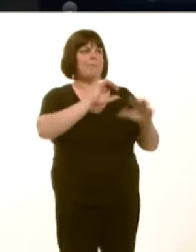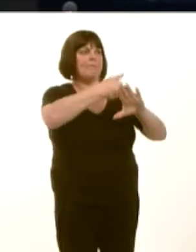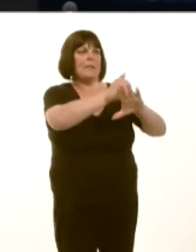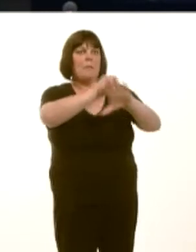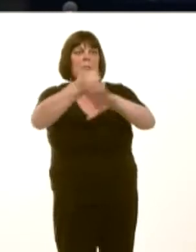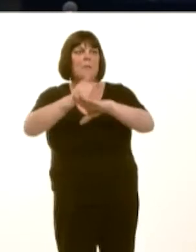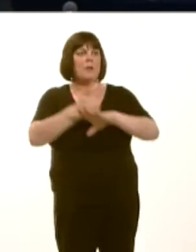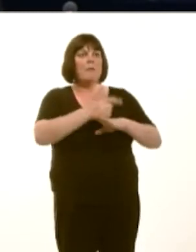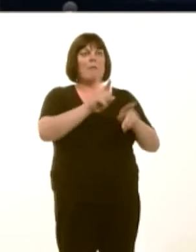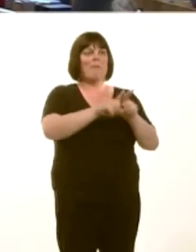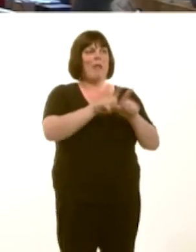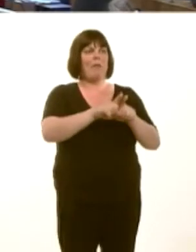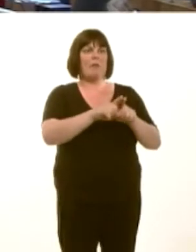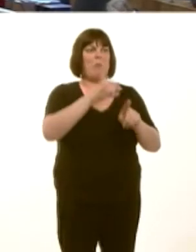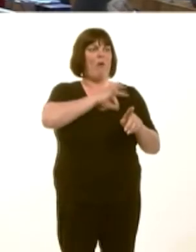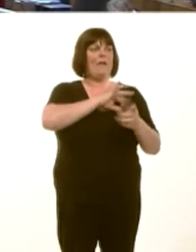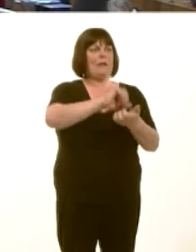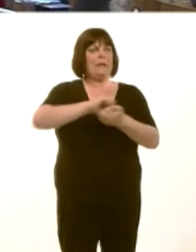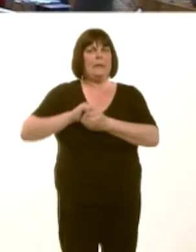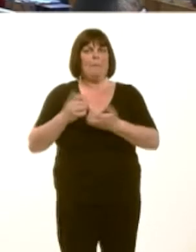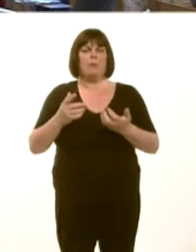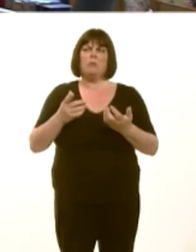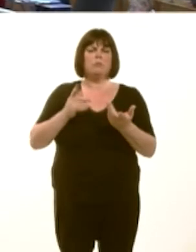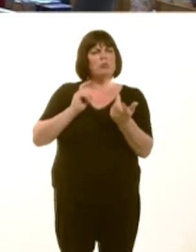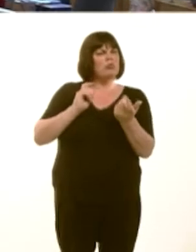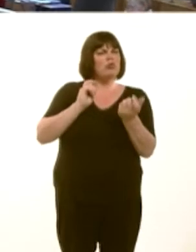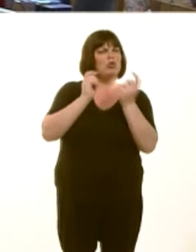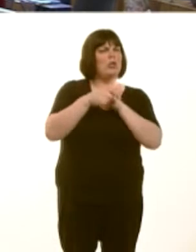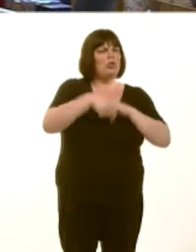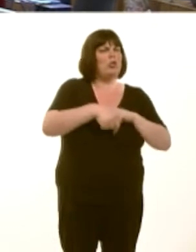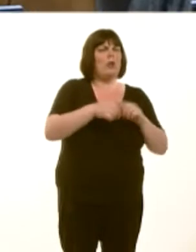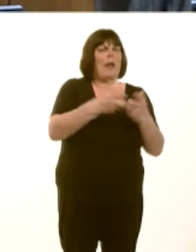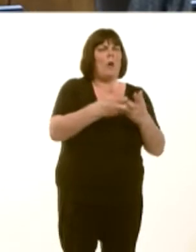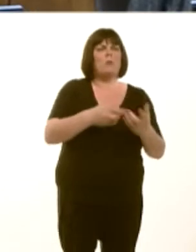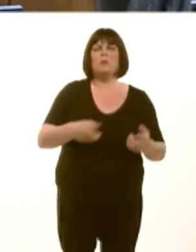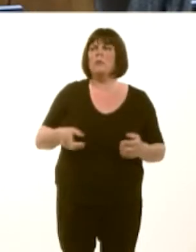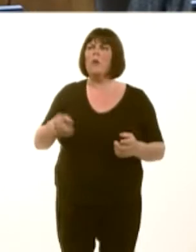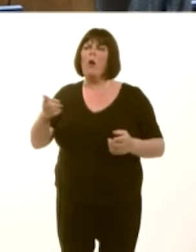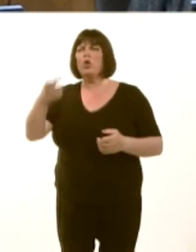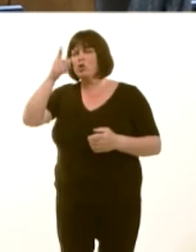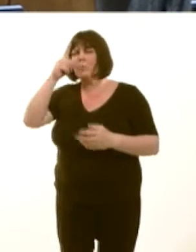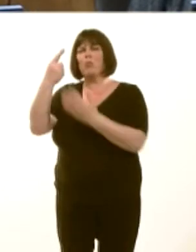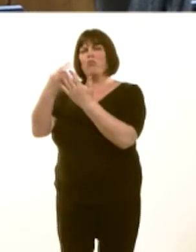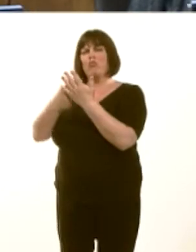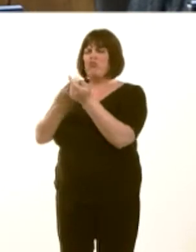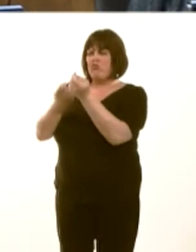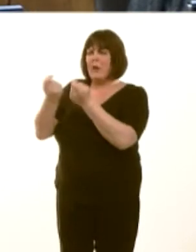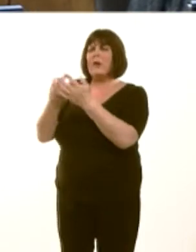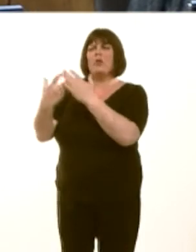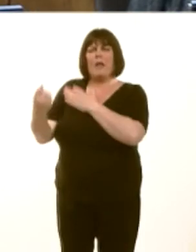Beth maeích Llywodraeth chiín ei wneud i gywiro hynny? Carwyn Jones: Nid wyf yn credu ei fod yn wir yn yr Almaen nad oes unrhyw reolaeth o gwbl